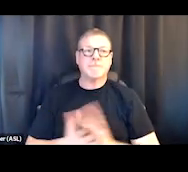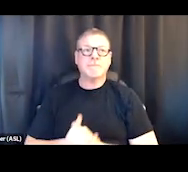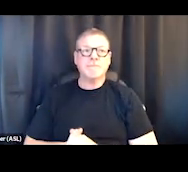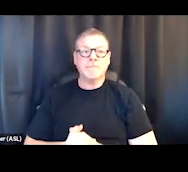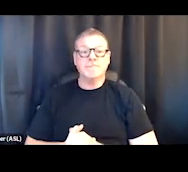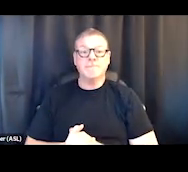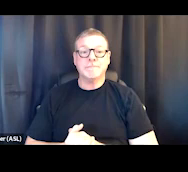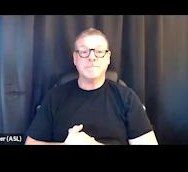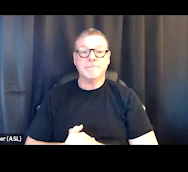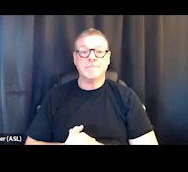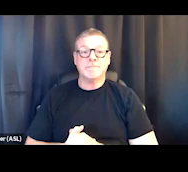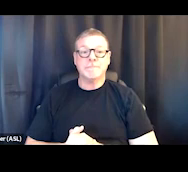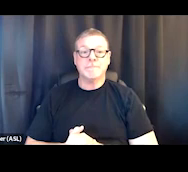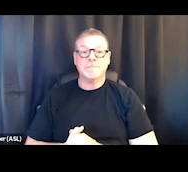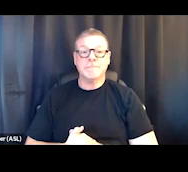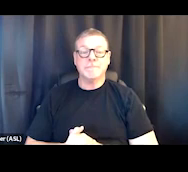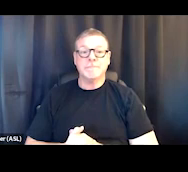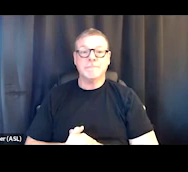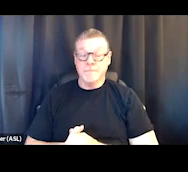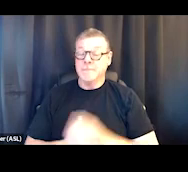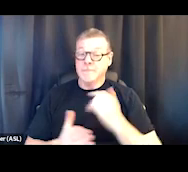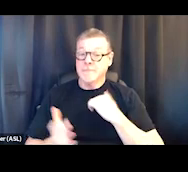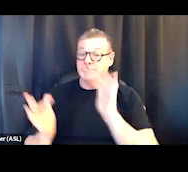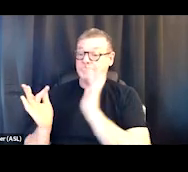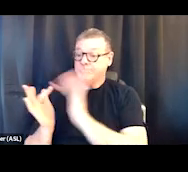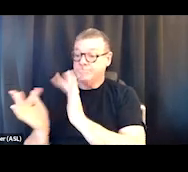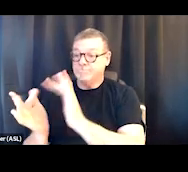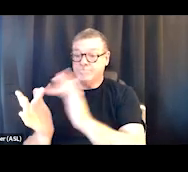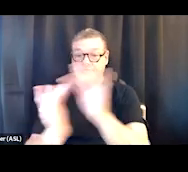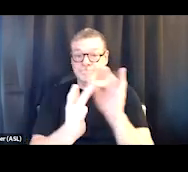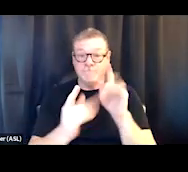And so, you know, I reach out to all the business lead,